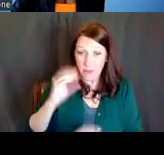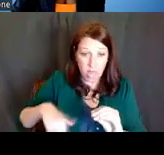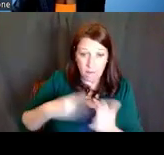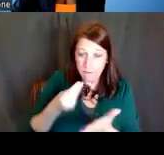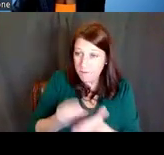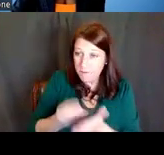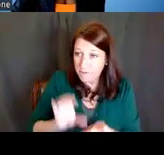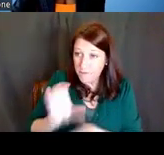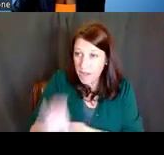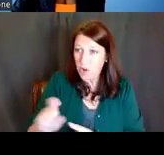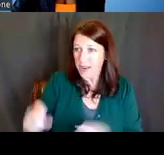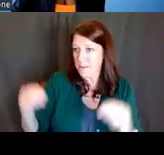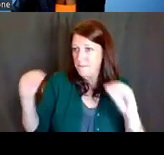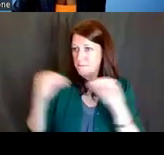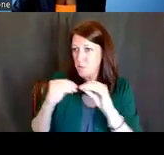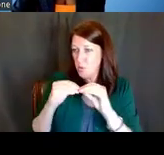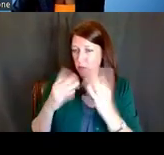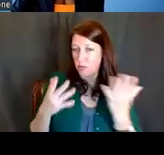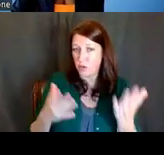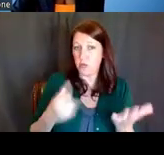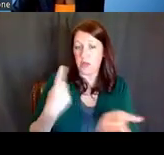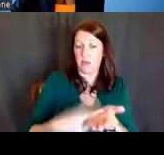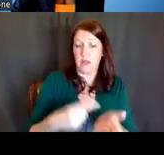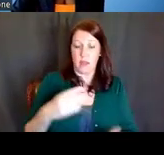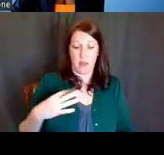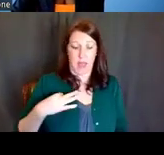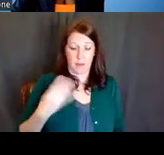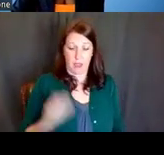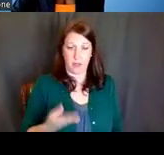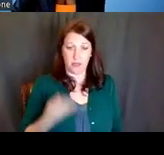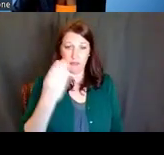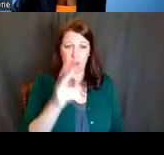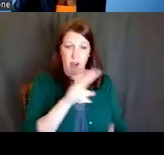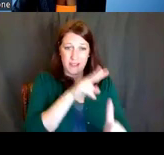You can speak to an SRO after your application has been assigned to a review committee.